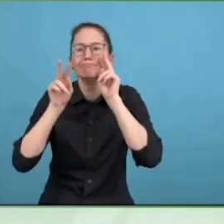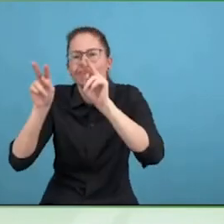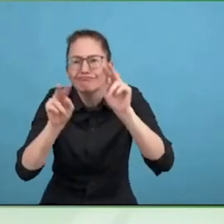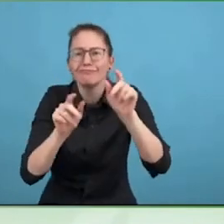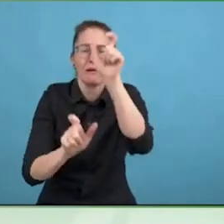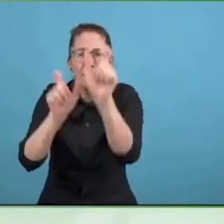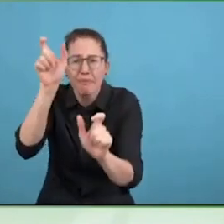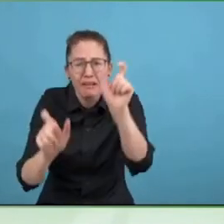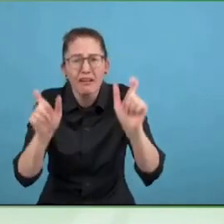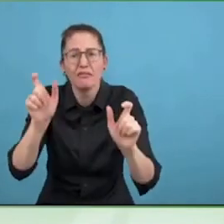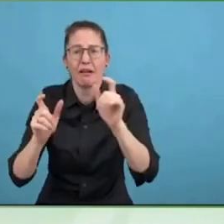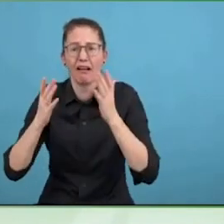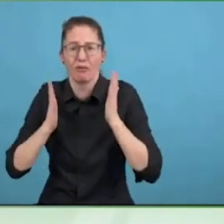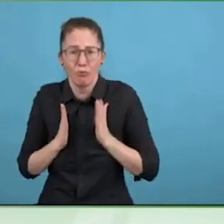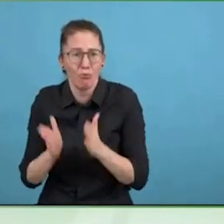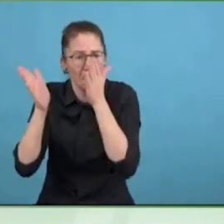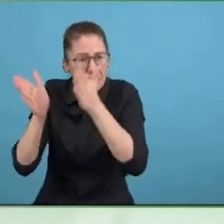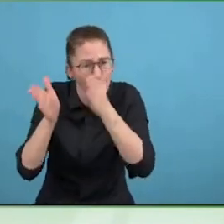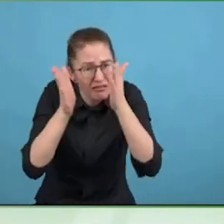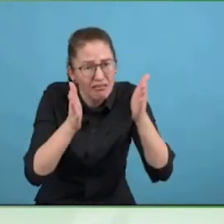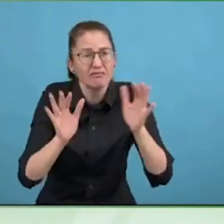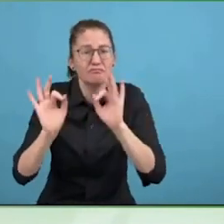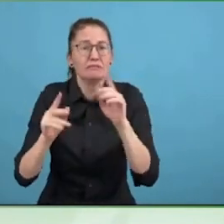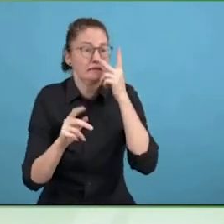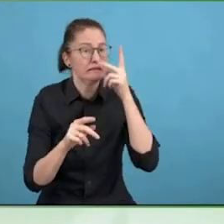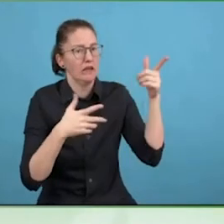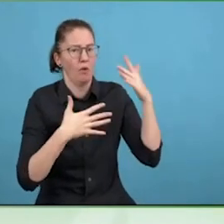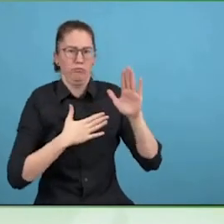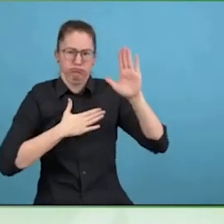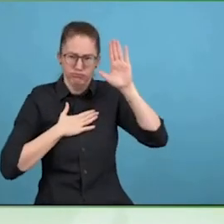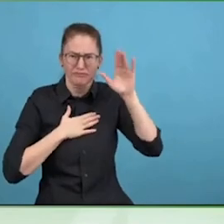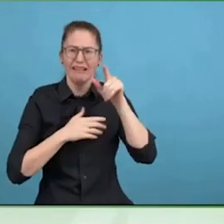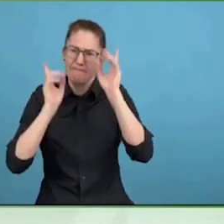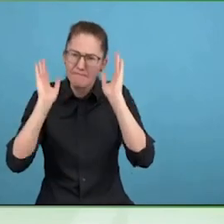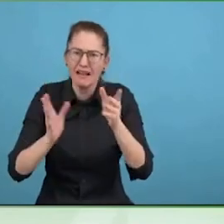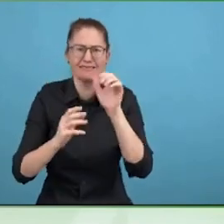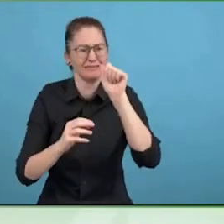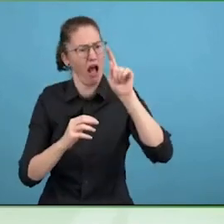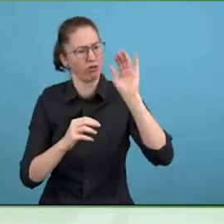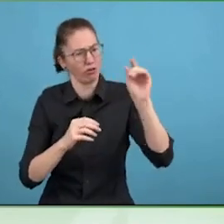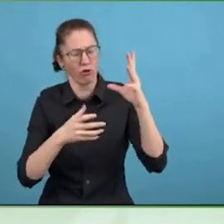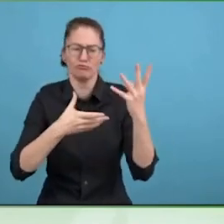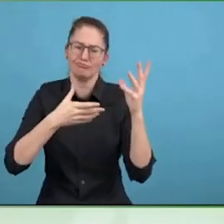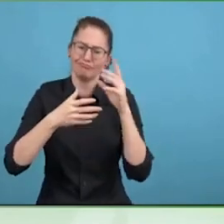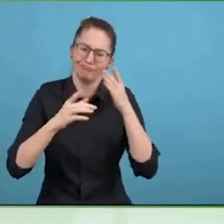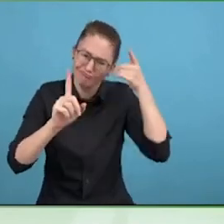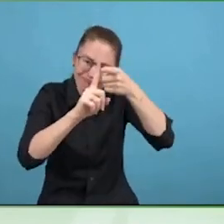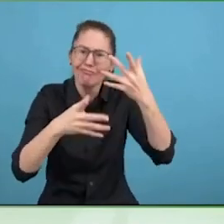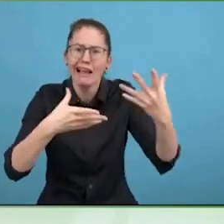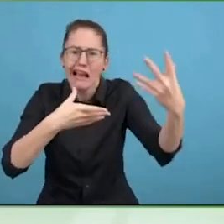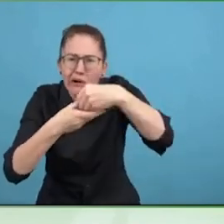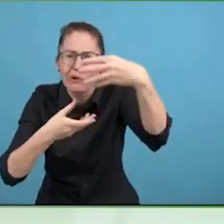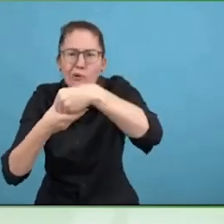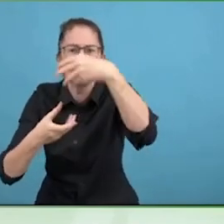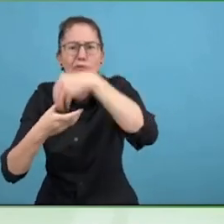They get training, and we have a governance structure, and regular steering committees to keep track of that.